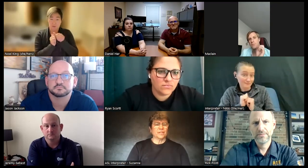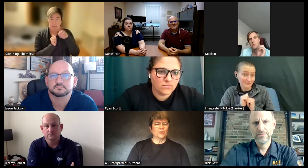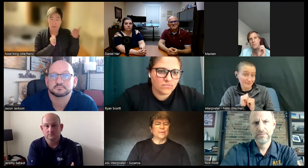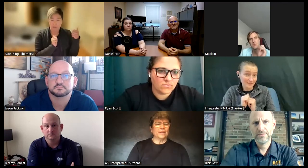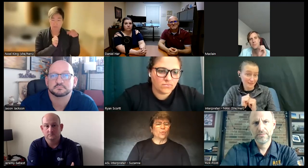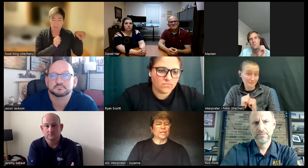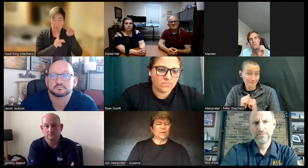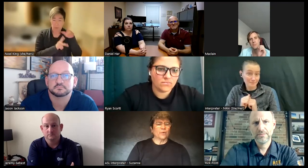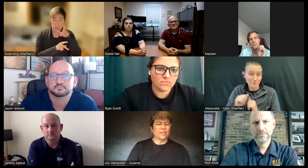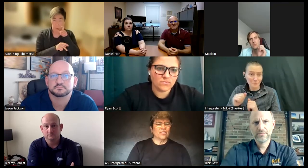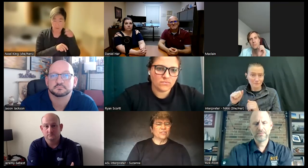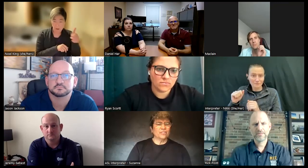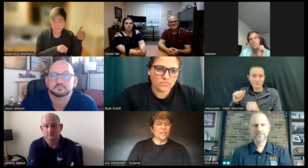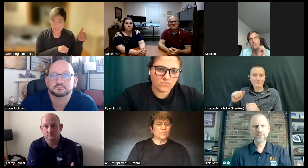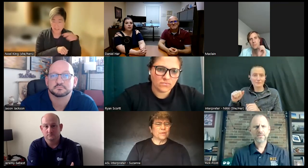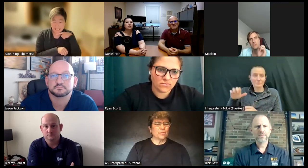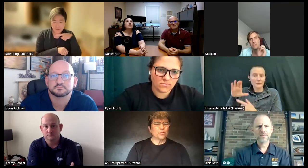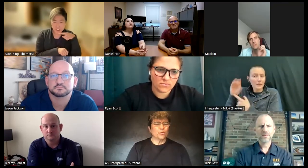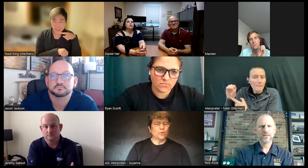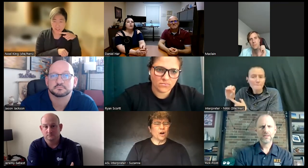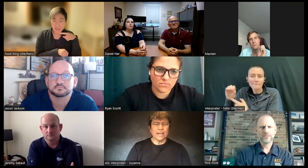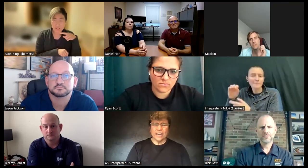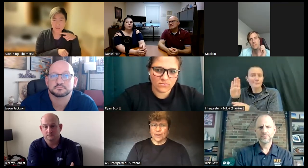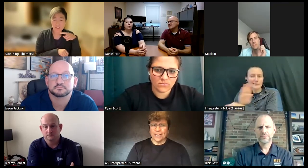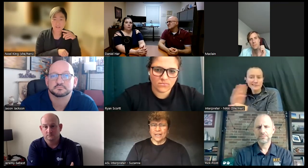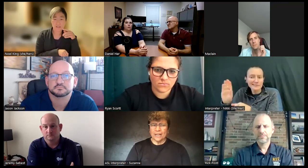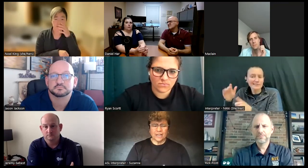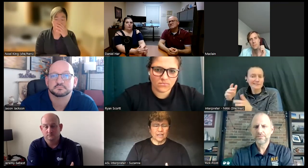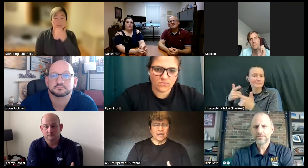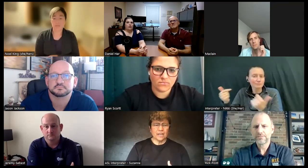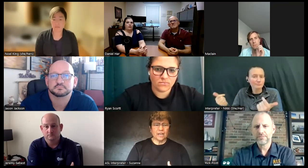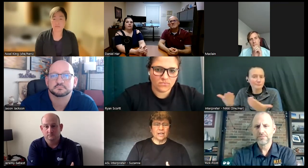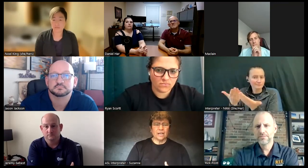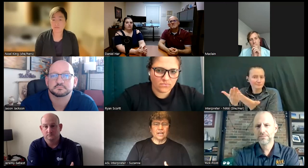you mean working with others other people who are hearing